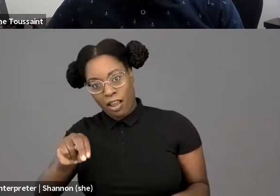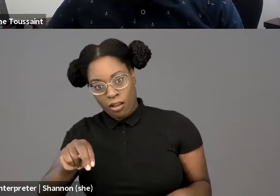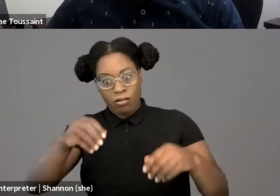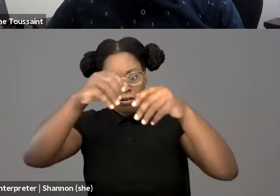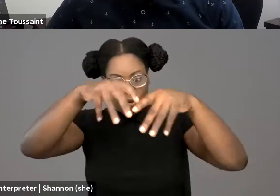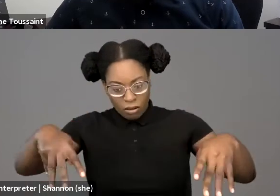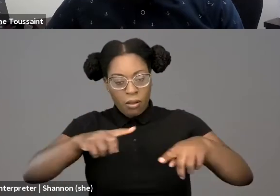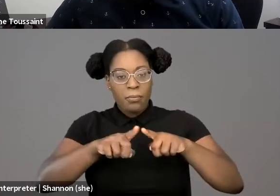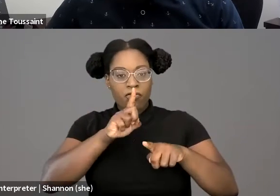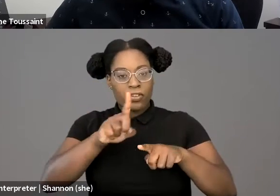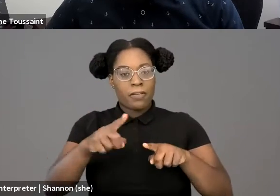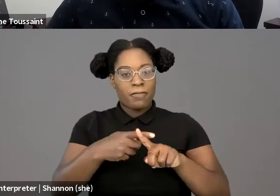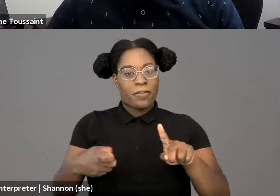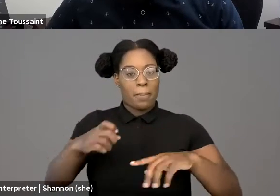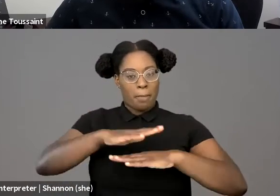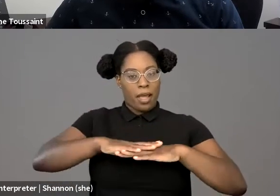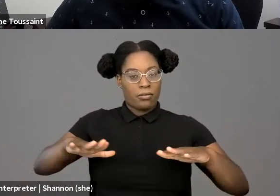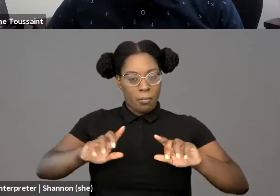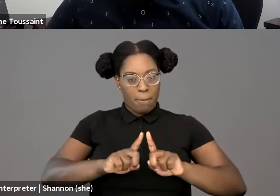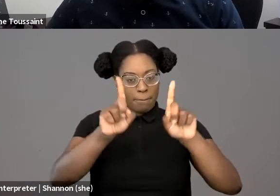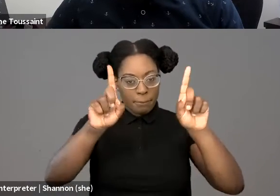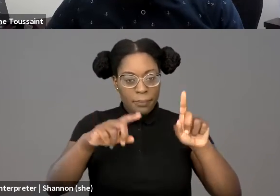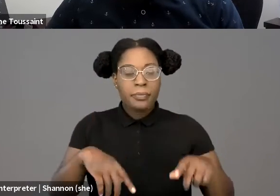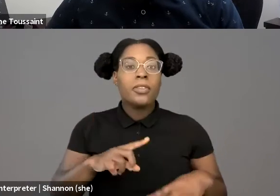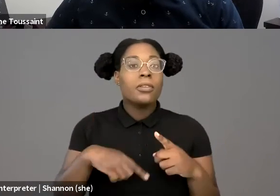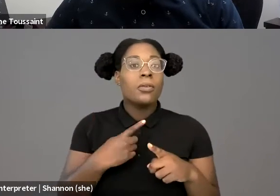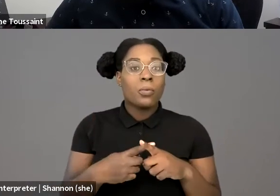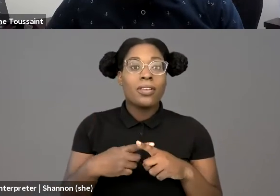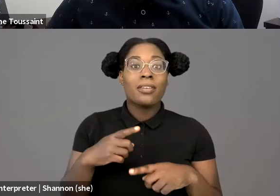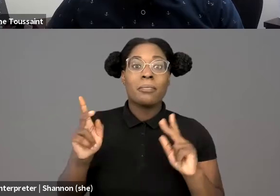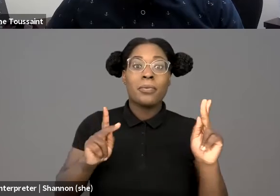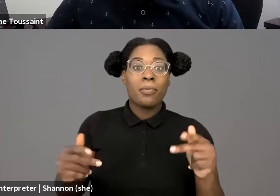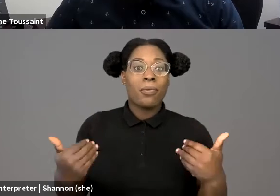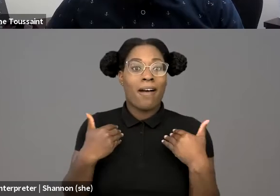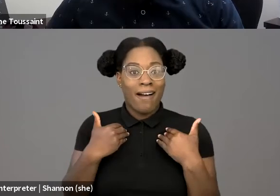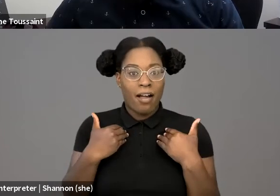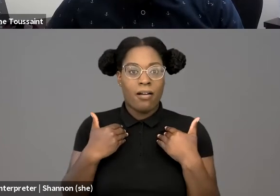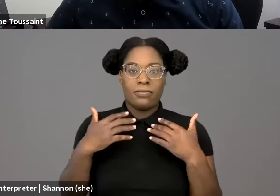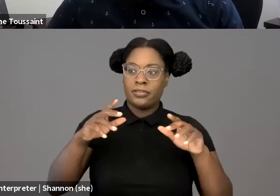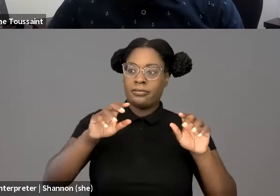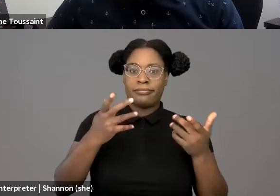or could flow, when racial minorities have the agency to actually produce technology,